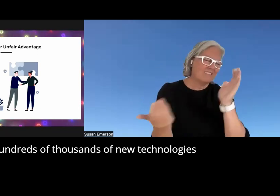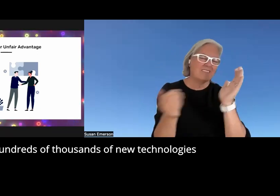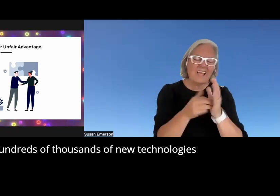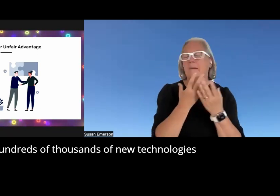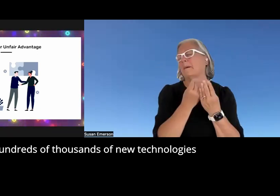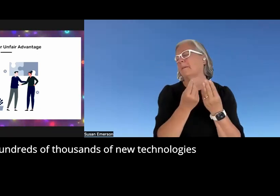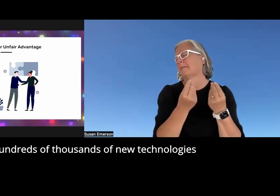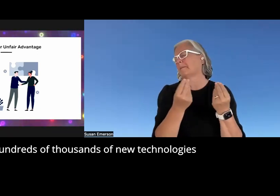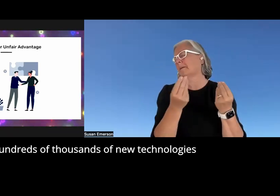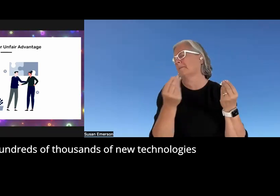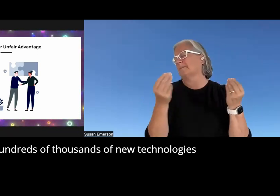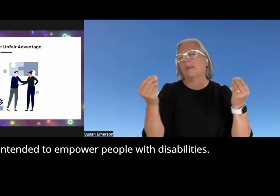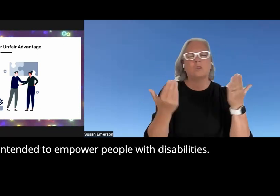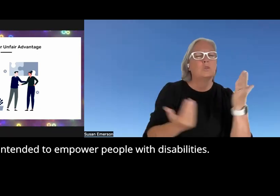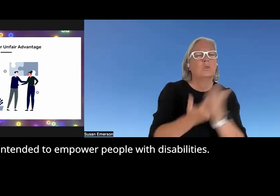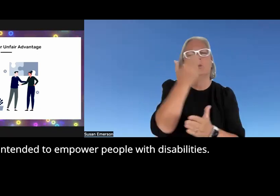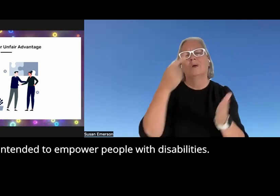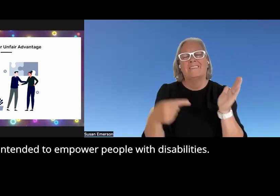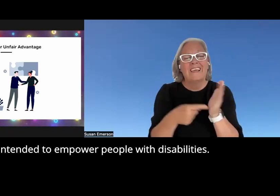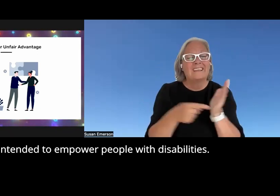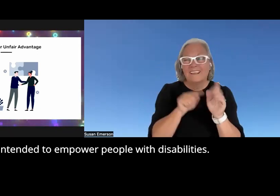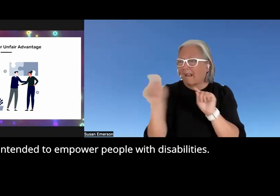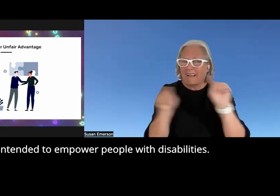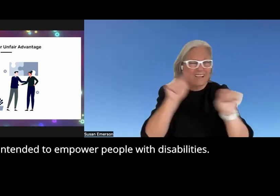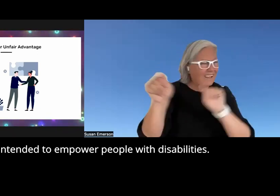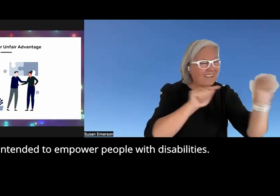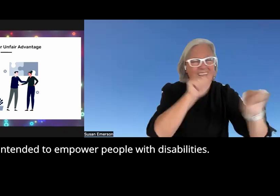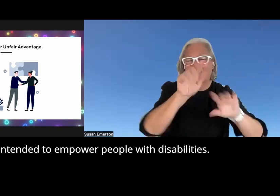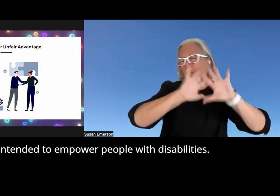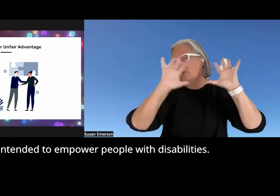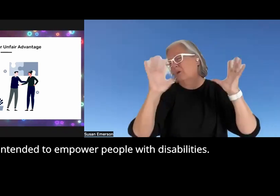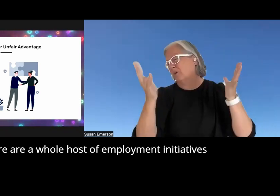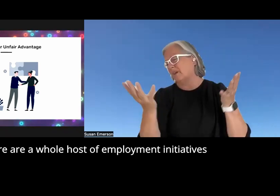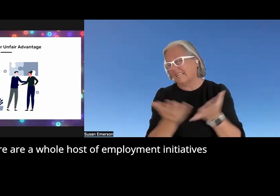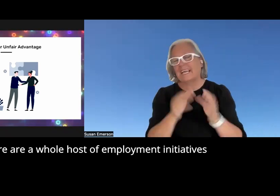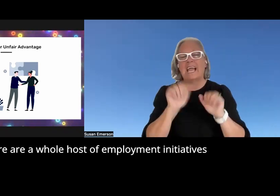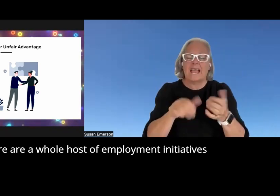thousands of new technology that are intended to empower people with disabilities and there are